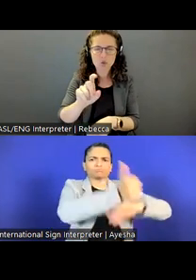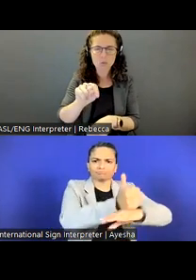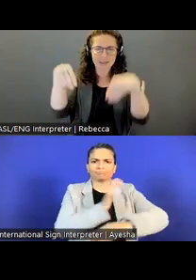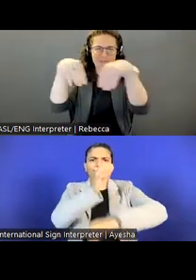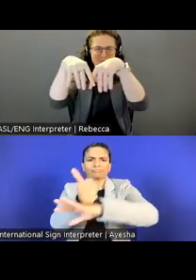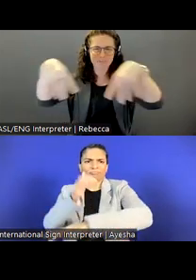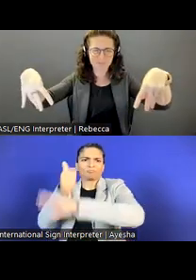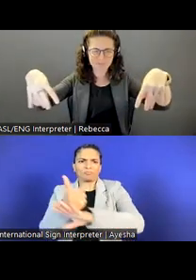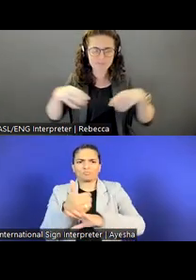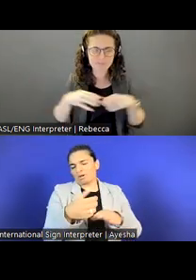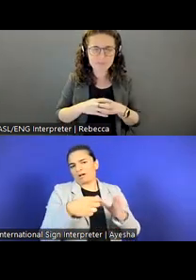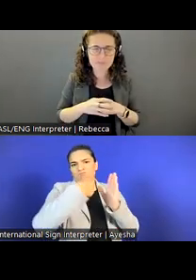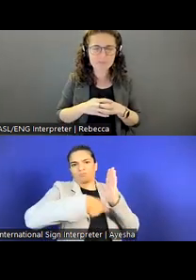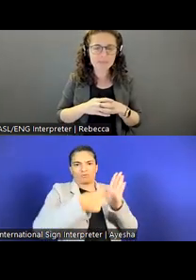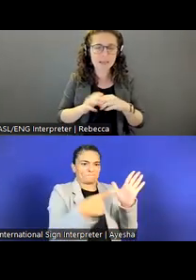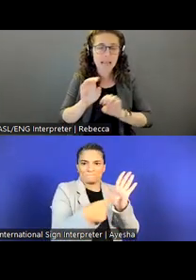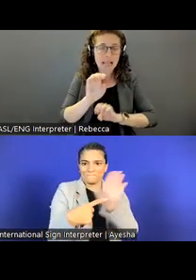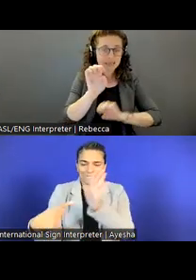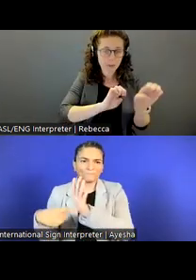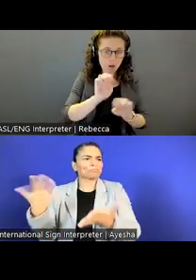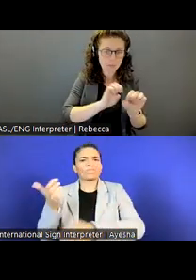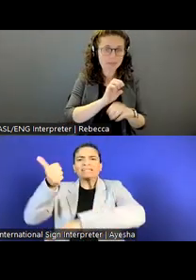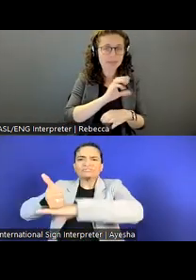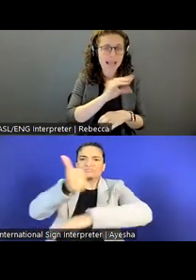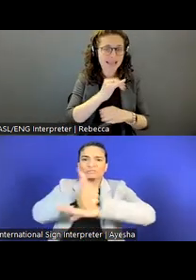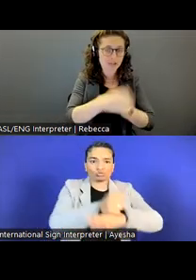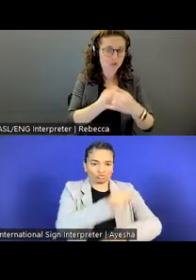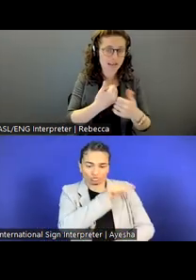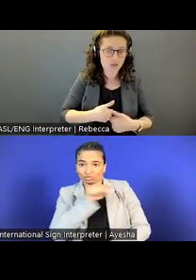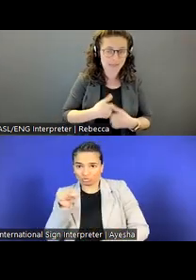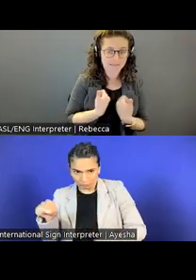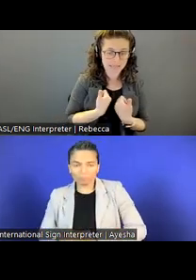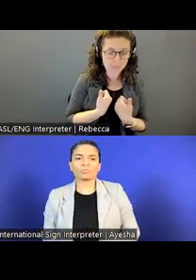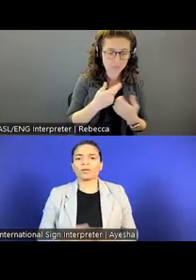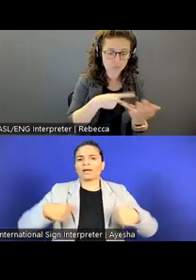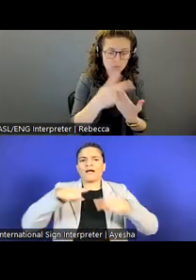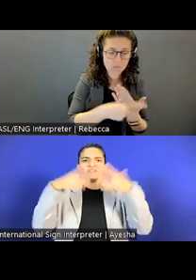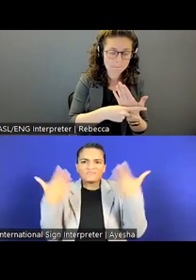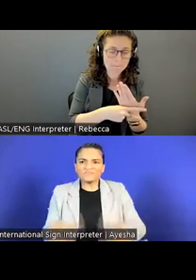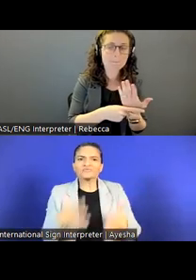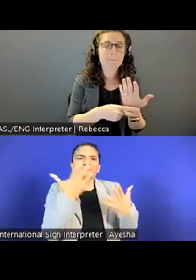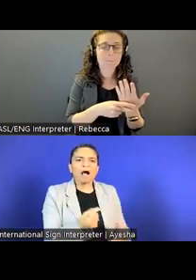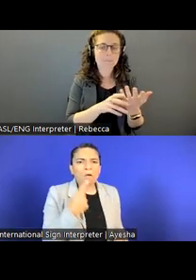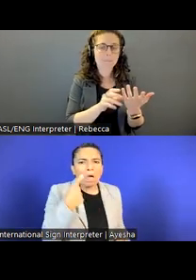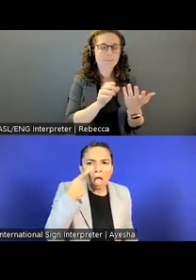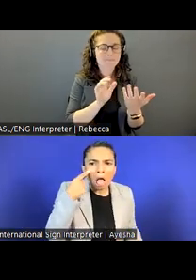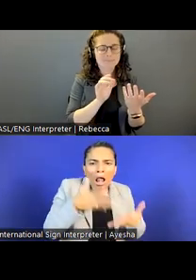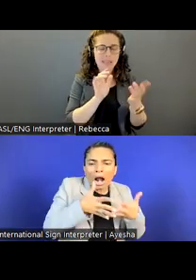We have the Experiment and International Living, which is essentially our programs that focus